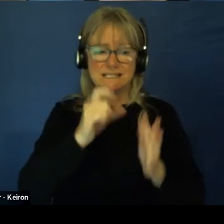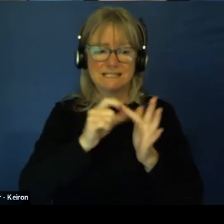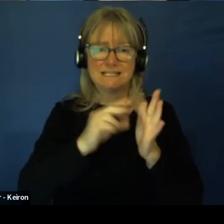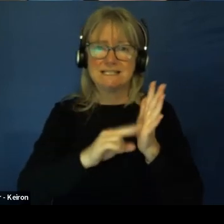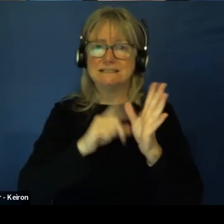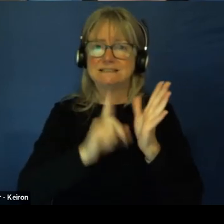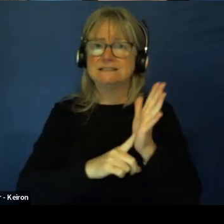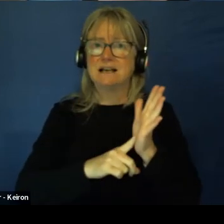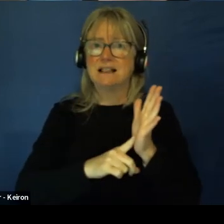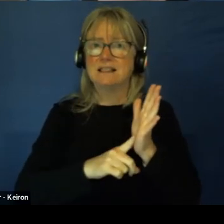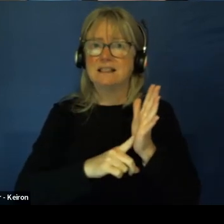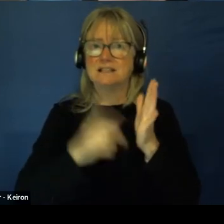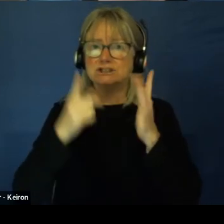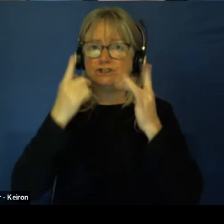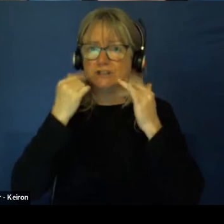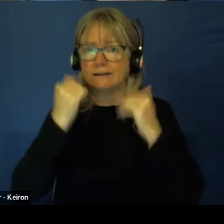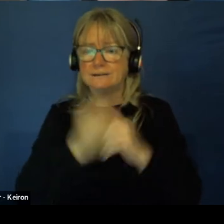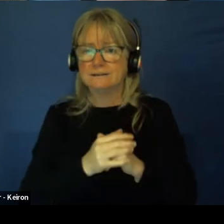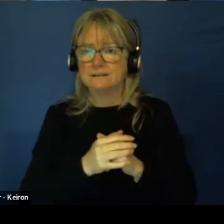And we had smaller classes with lots of helpers.